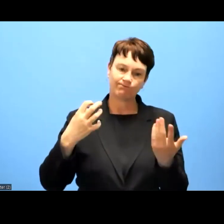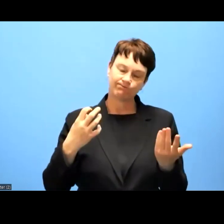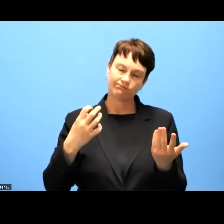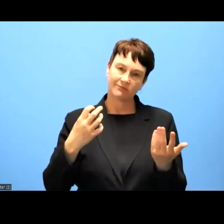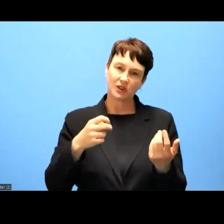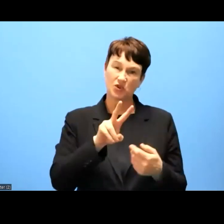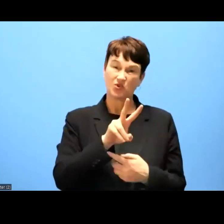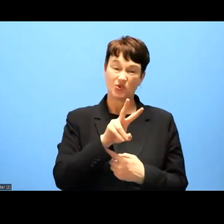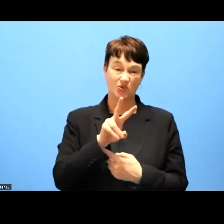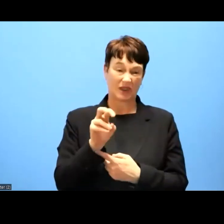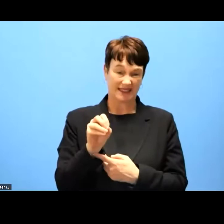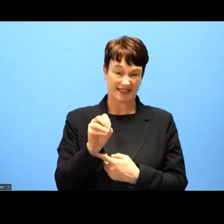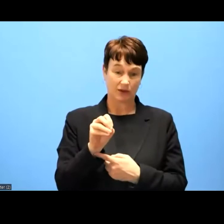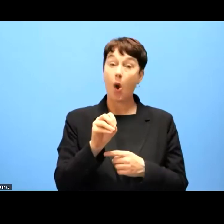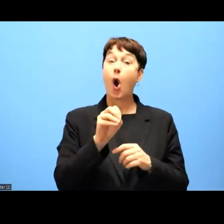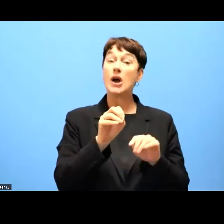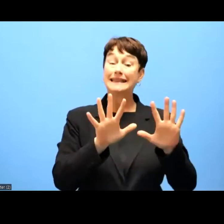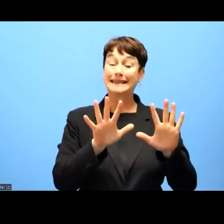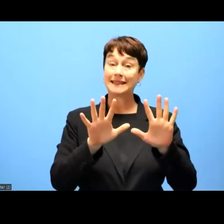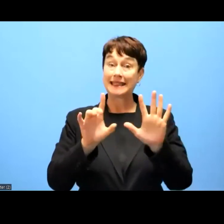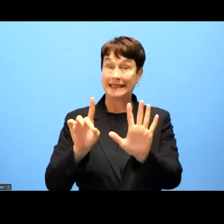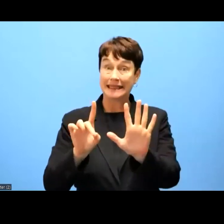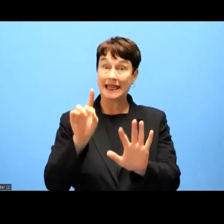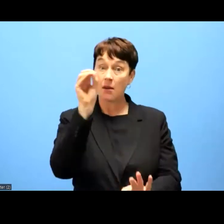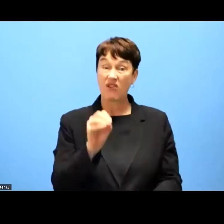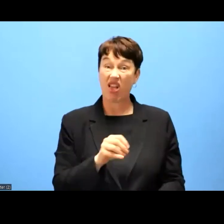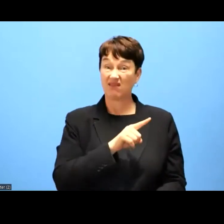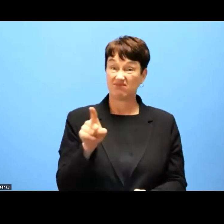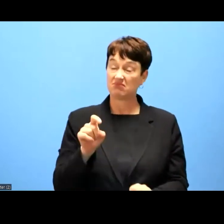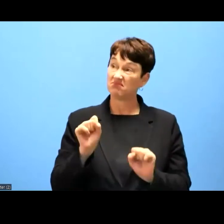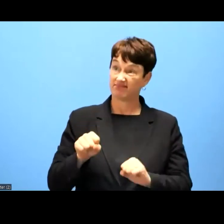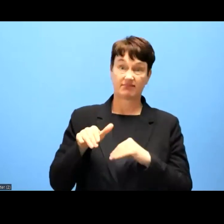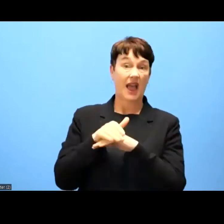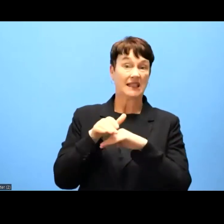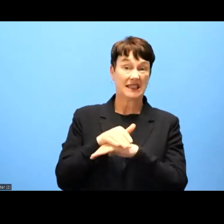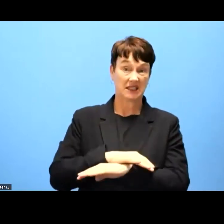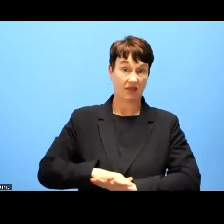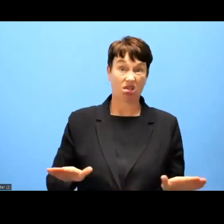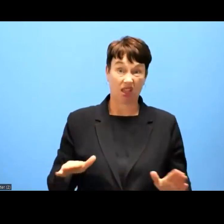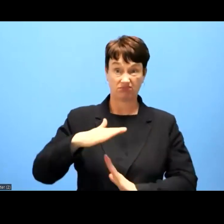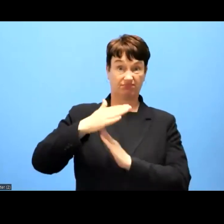So we do see this impact of the web directive is progressing, but unfortunately, the progress